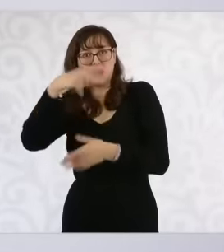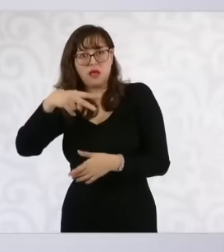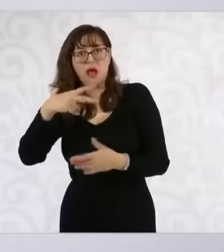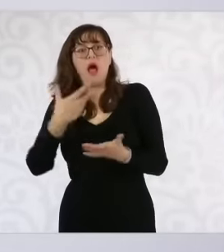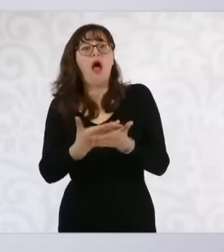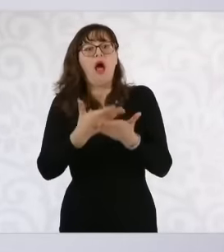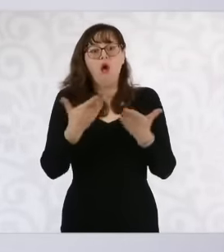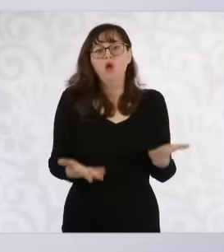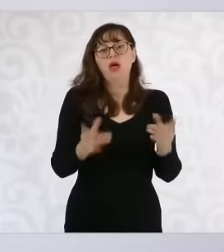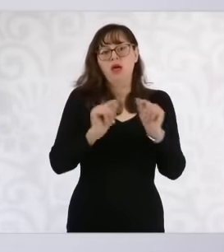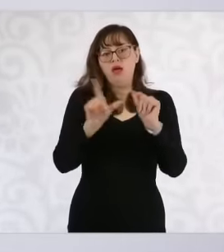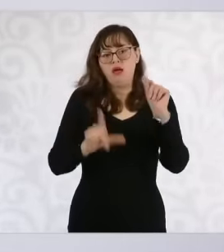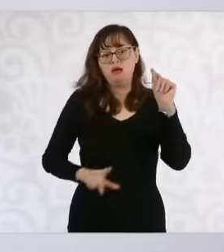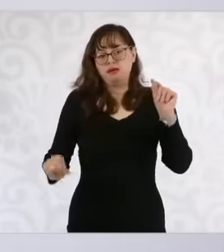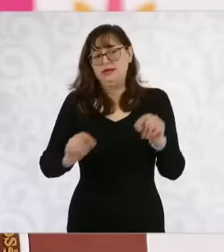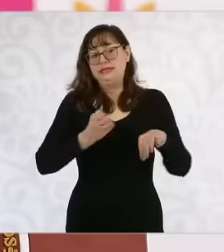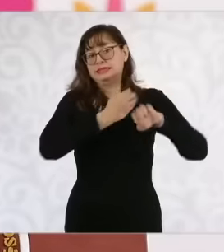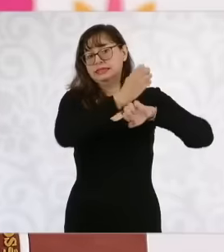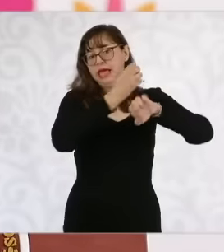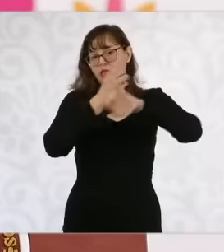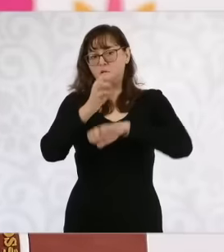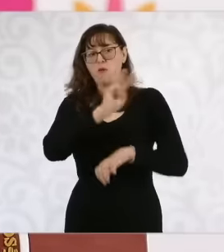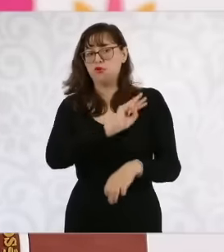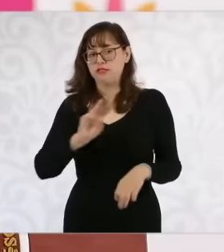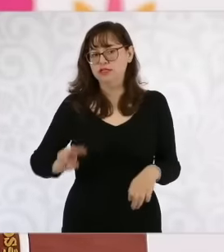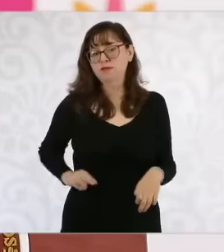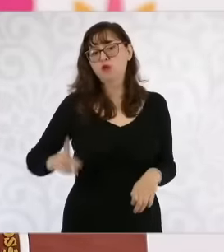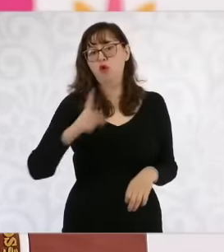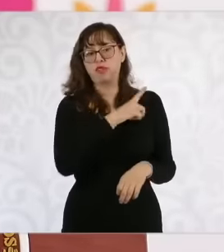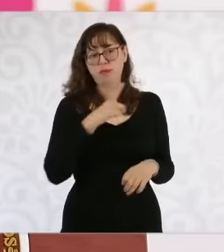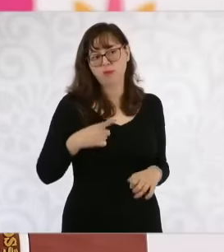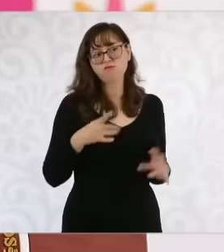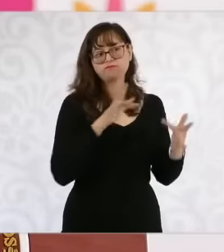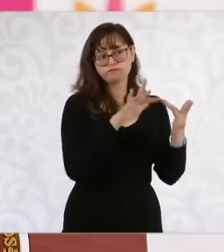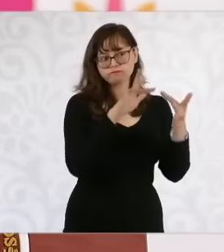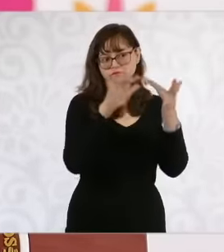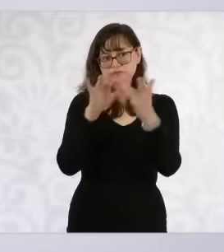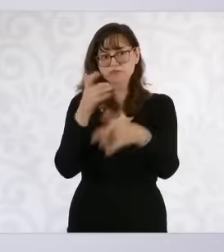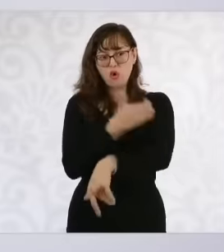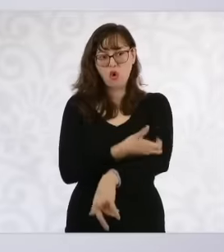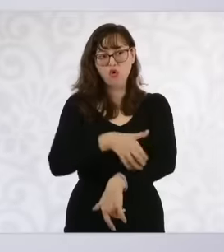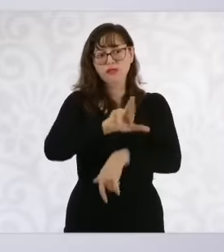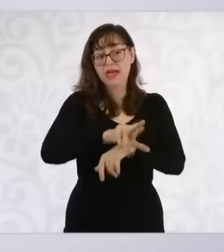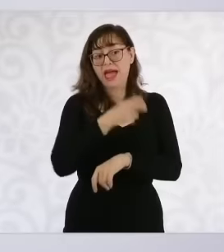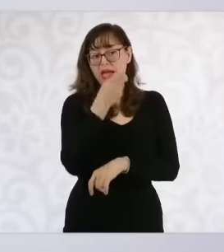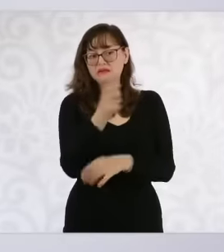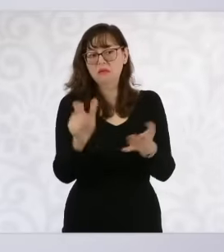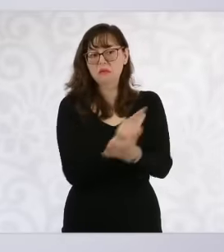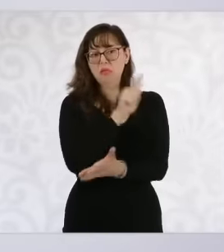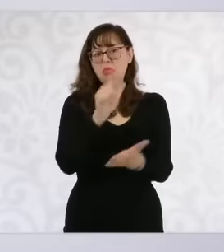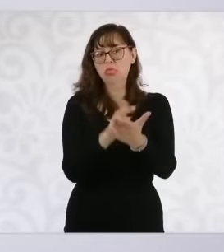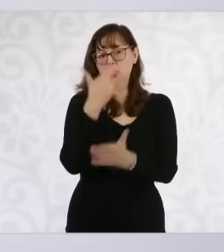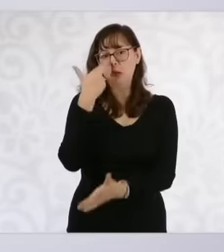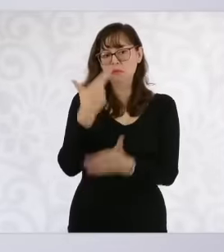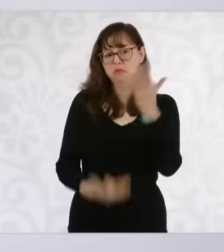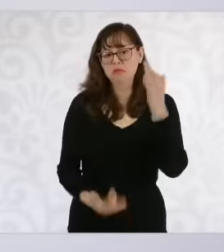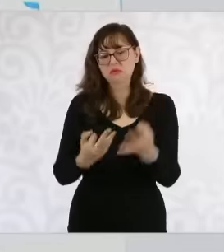we coordinate with the States, the municipalities to prevent the continued violation of land use